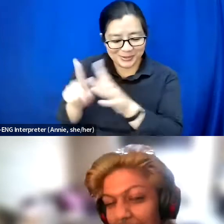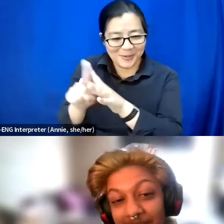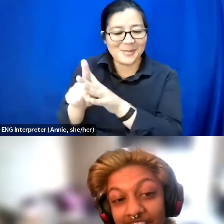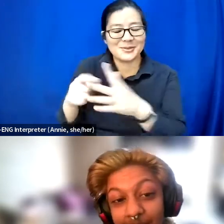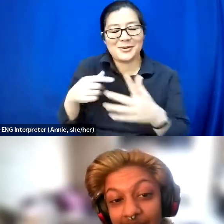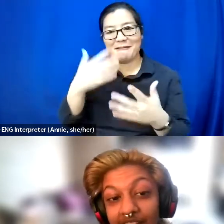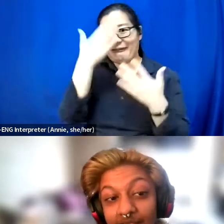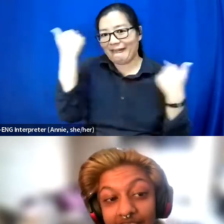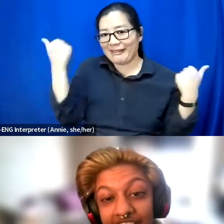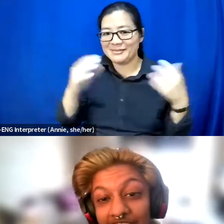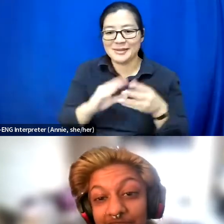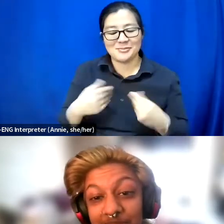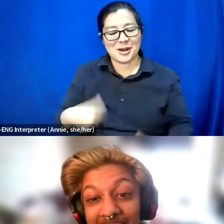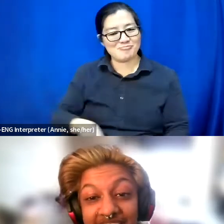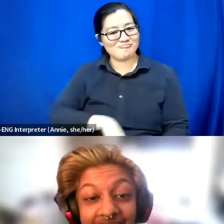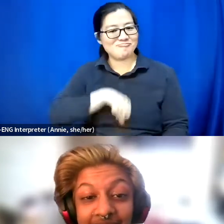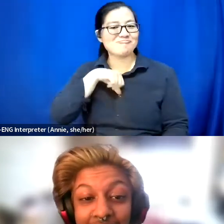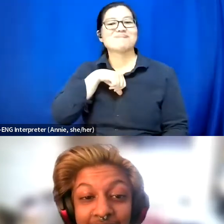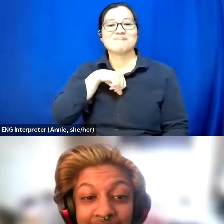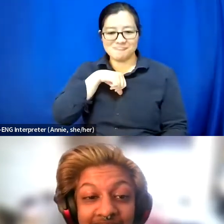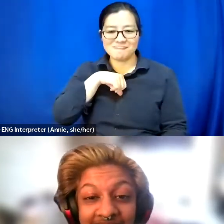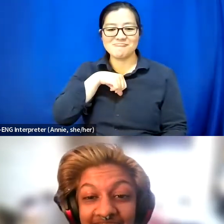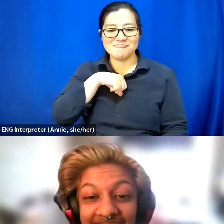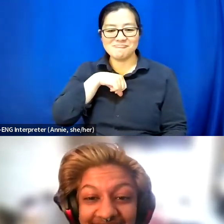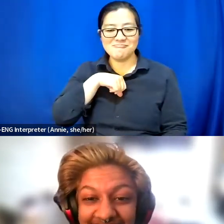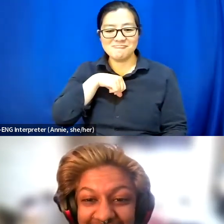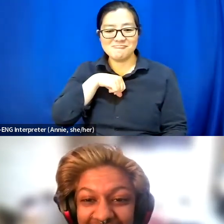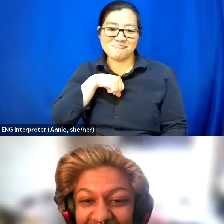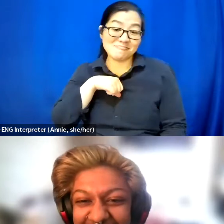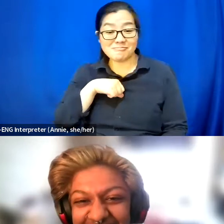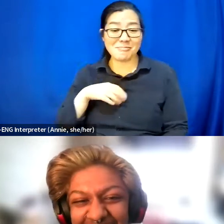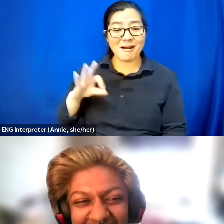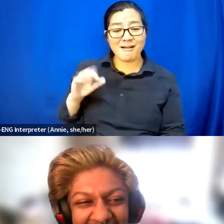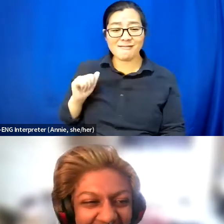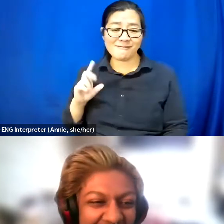But I'm very proud of my sad little goatee .